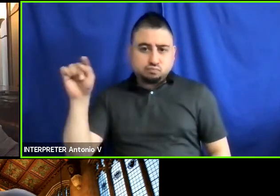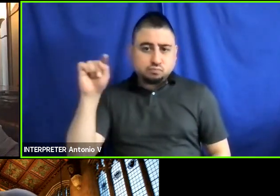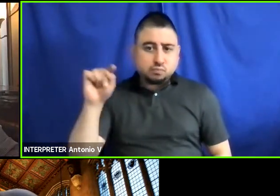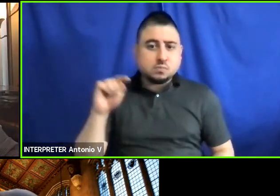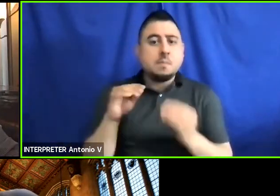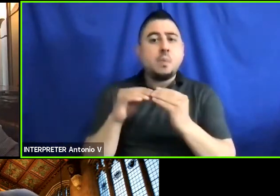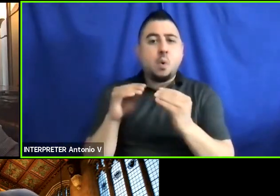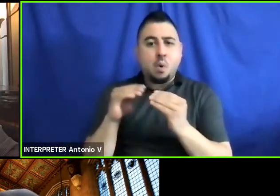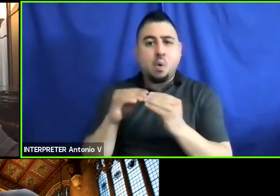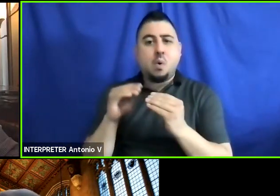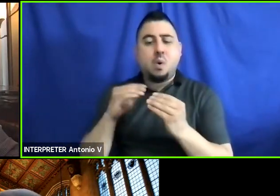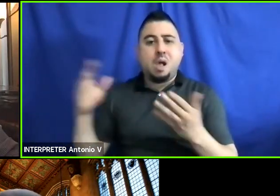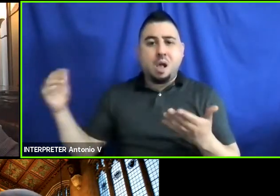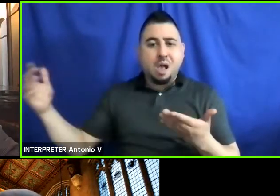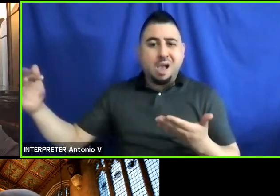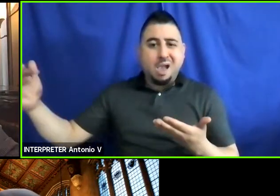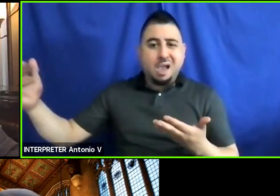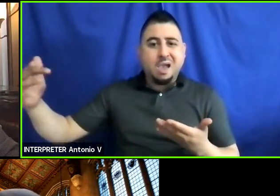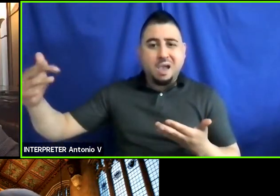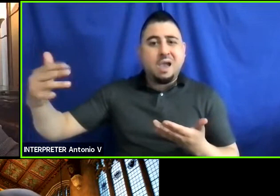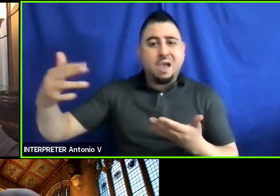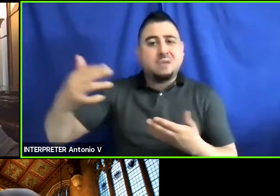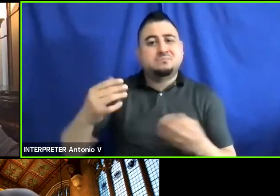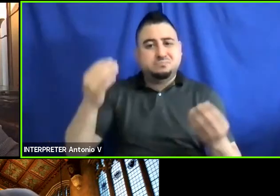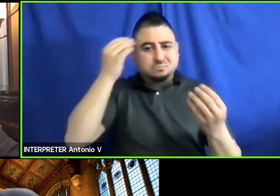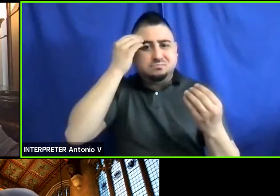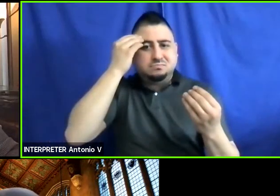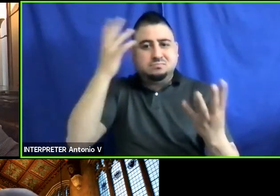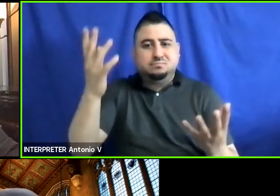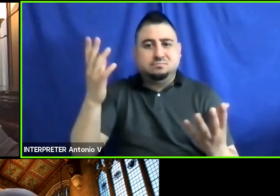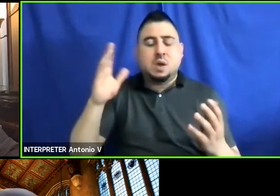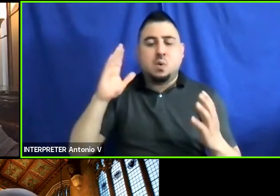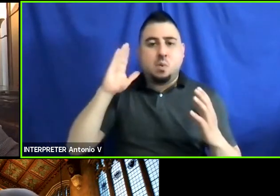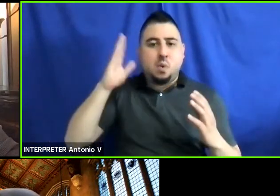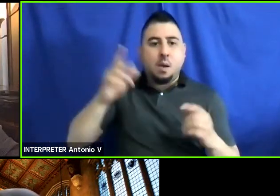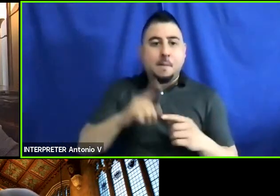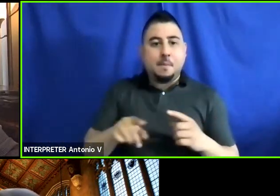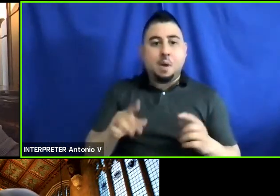in the future and gathering as much data as we can. But forums like this are really important